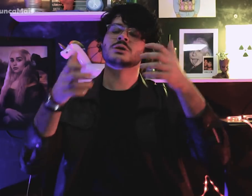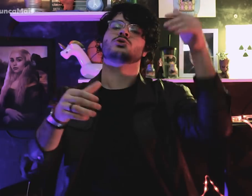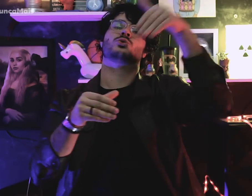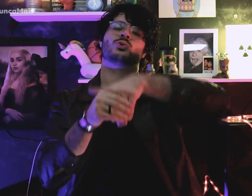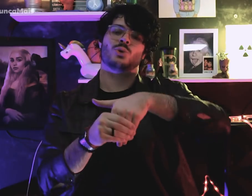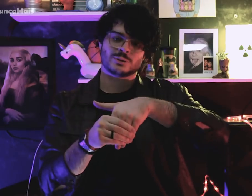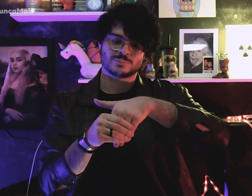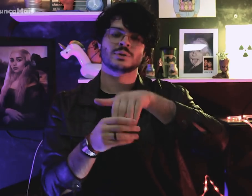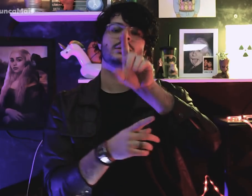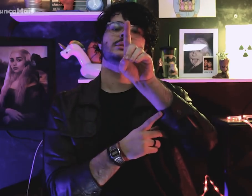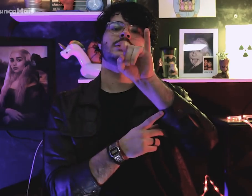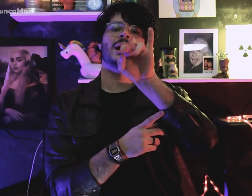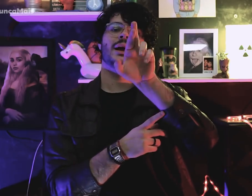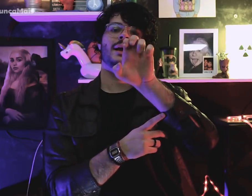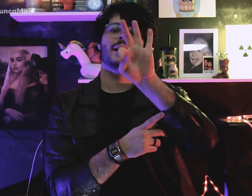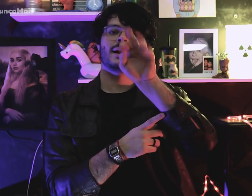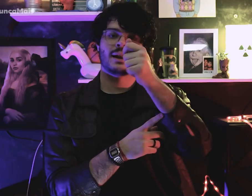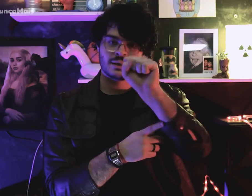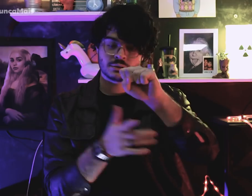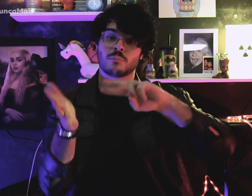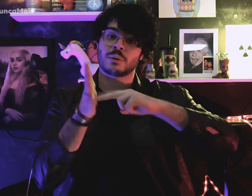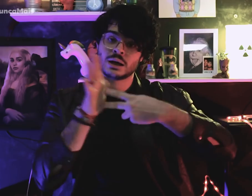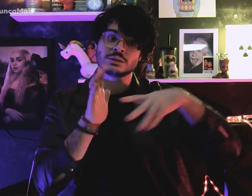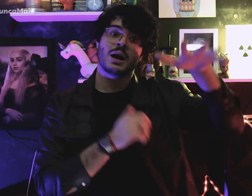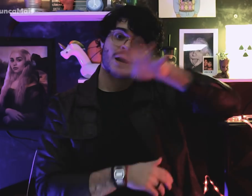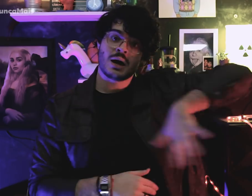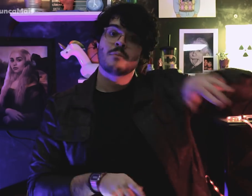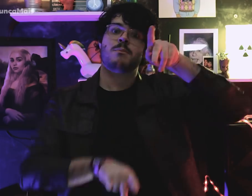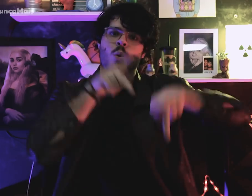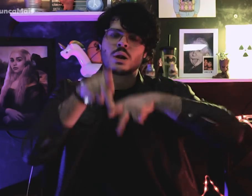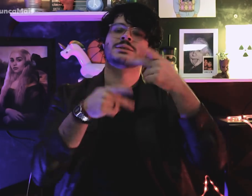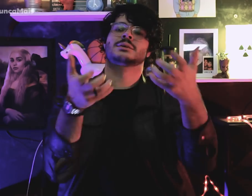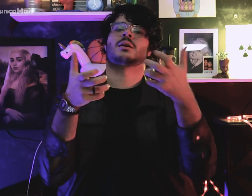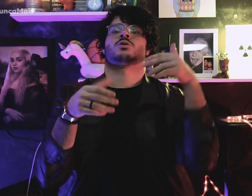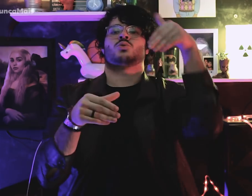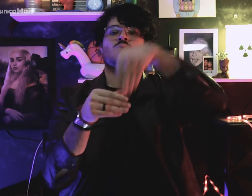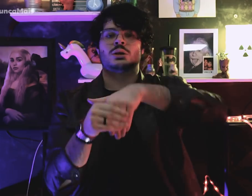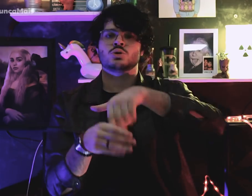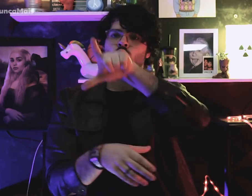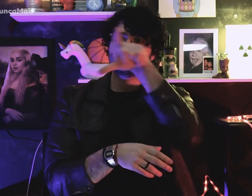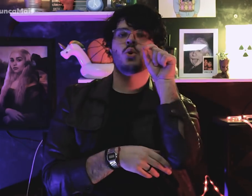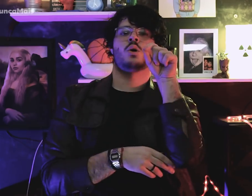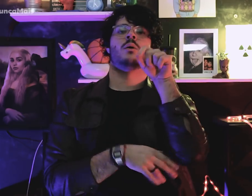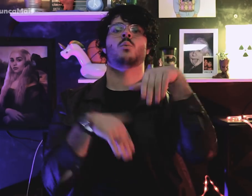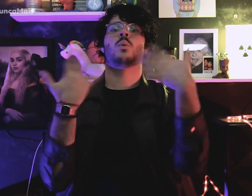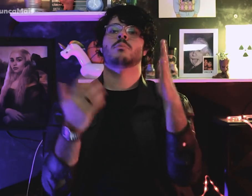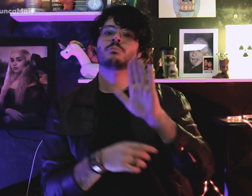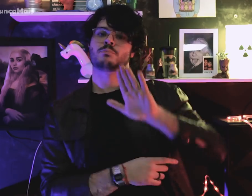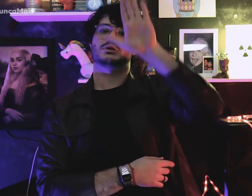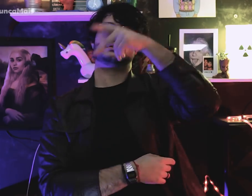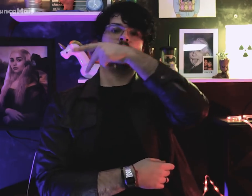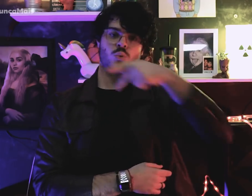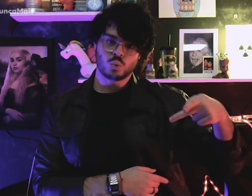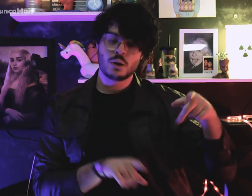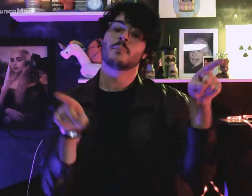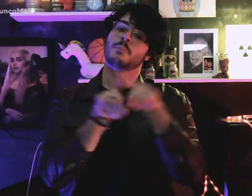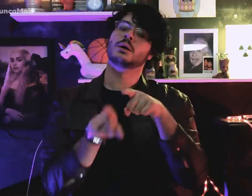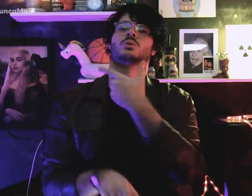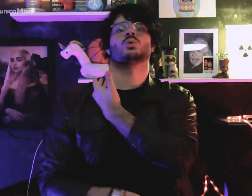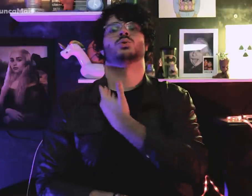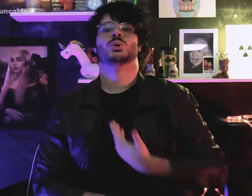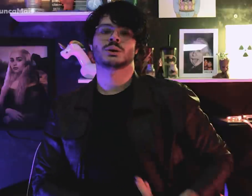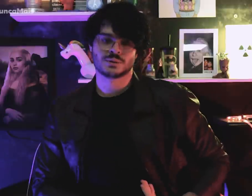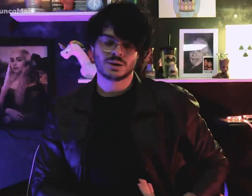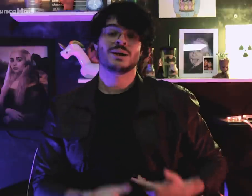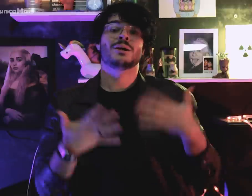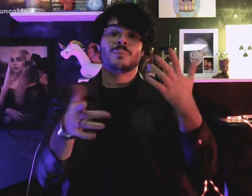as eleições diretas, para que o povo tenha poder de voto aos presidentes e governadores,